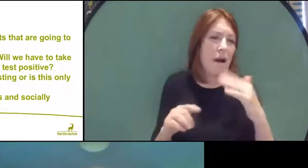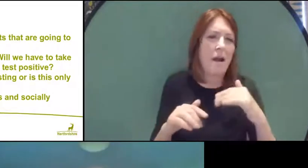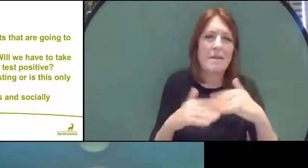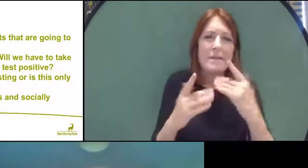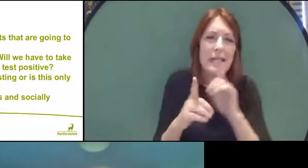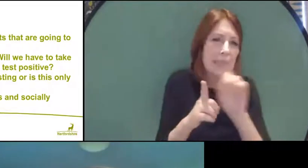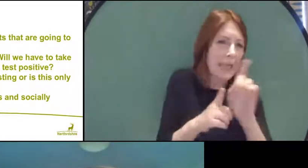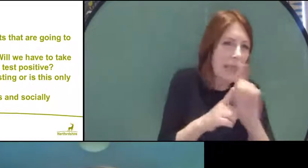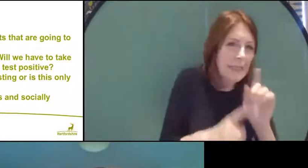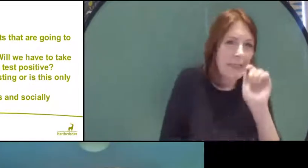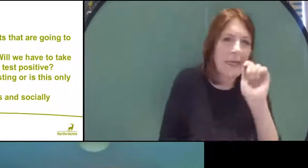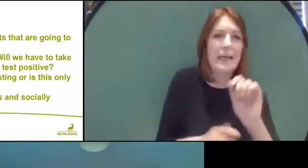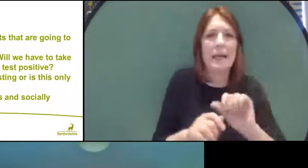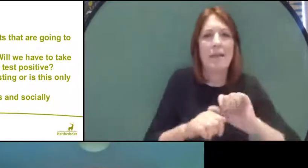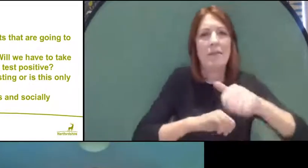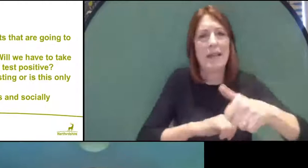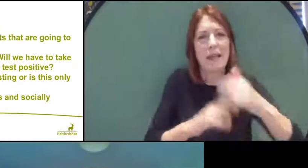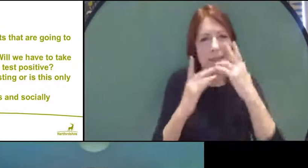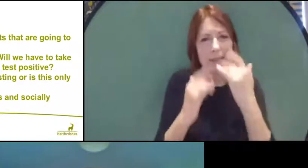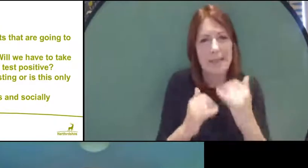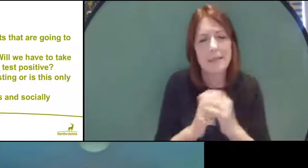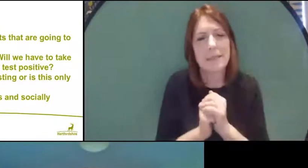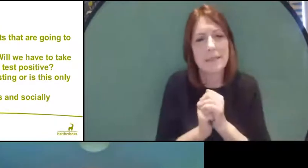Obviously, because we're talking about a respiratory illness here,